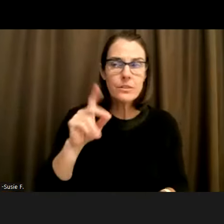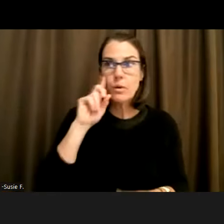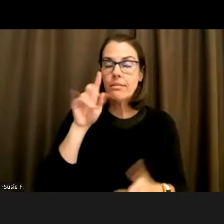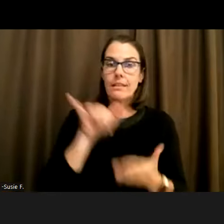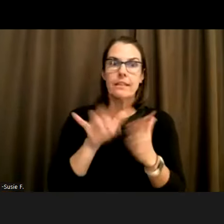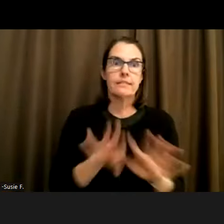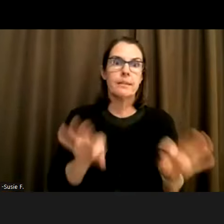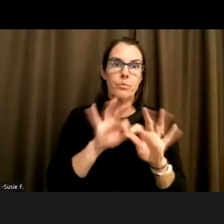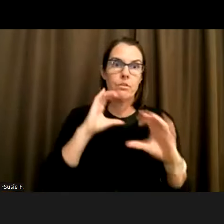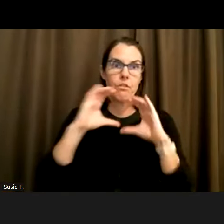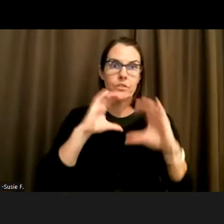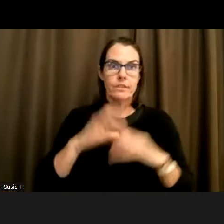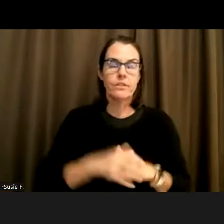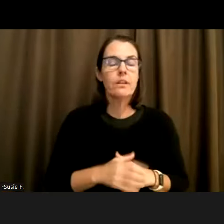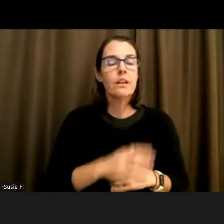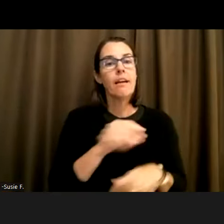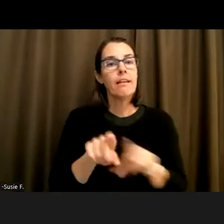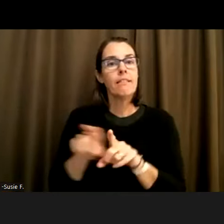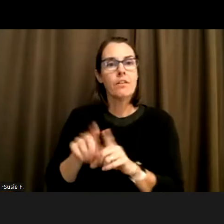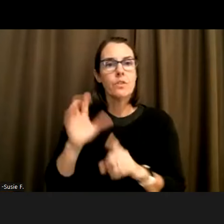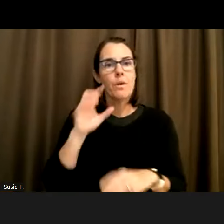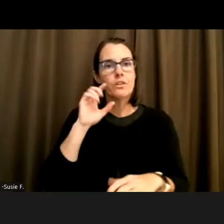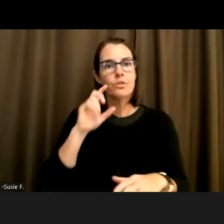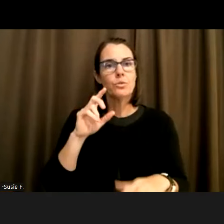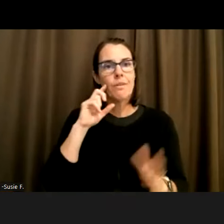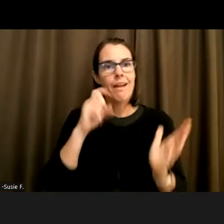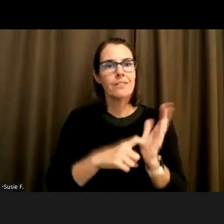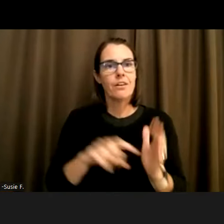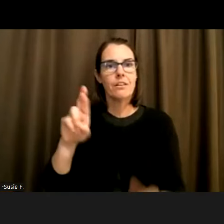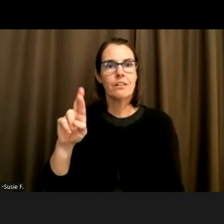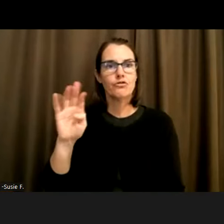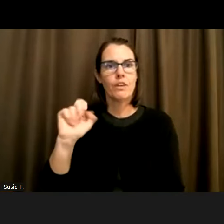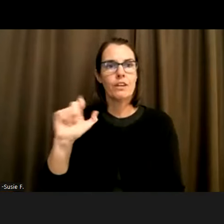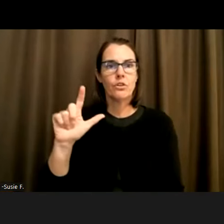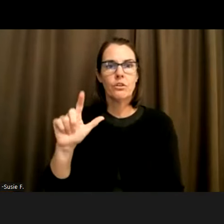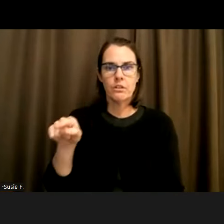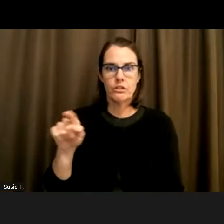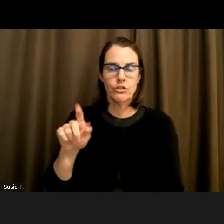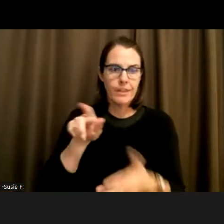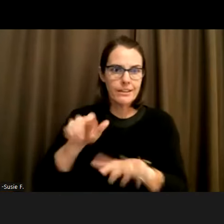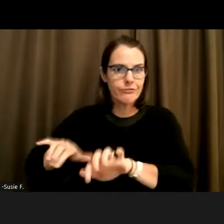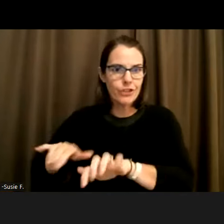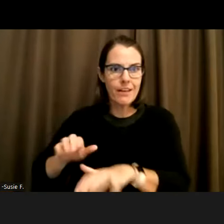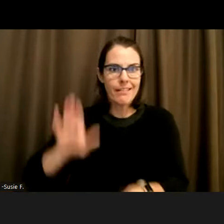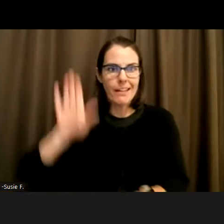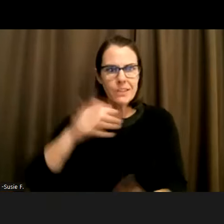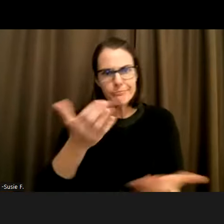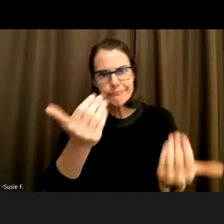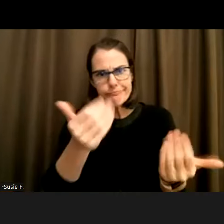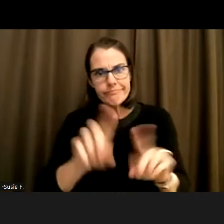I also want to acknowledge, Rachel that you wrote in chat and you have your hand up, so we'd love to hear what you have to say.